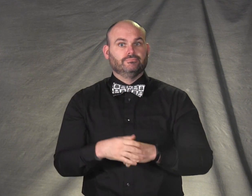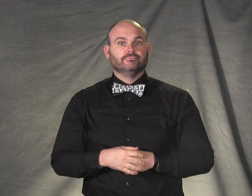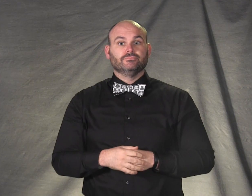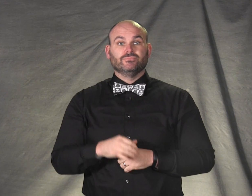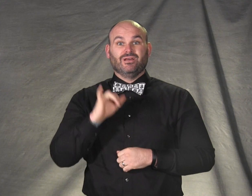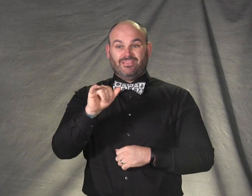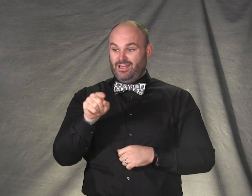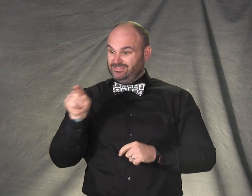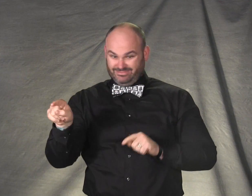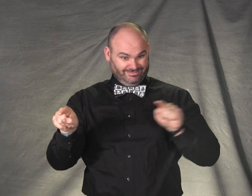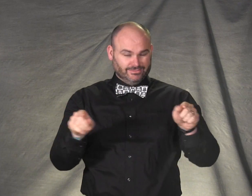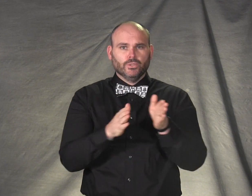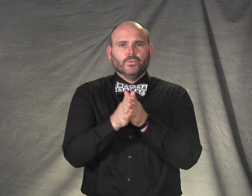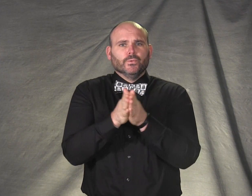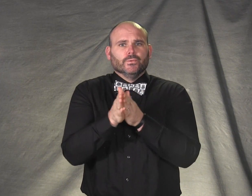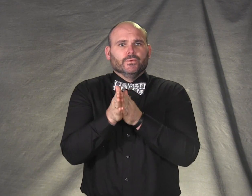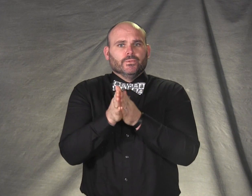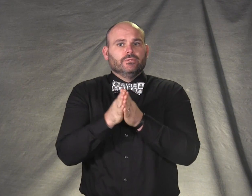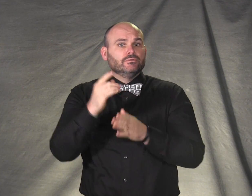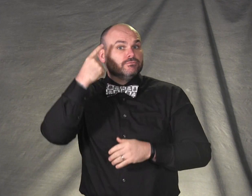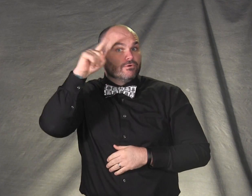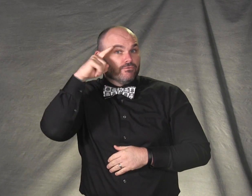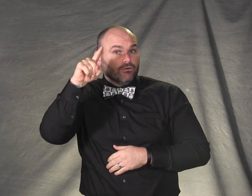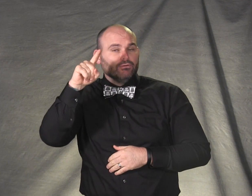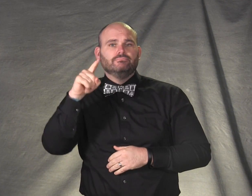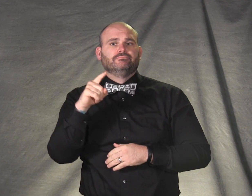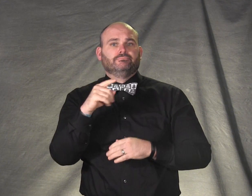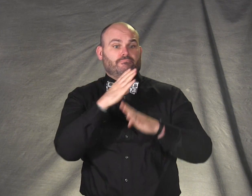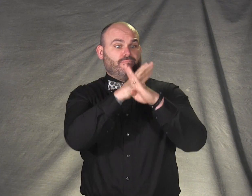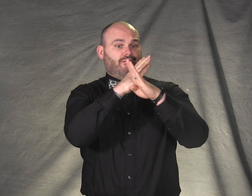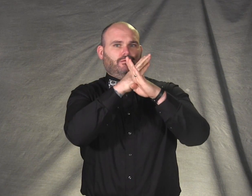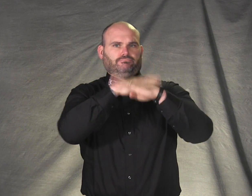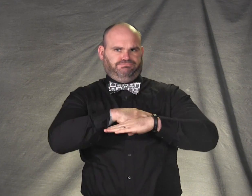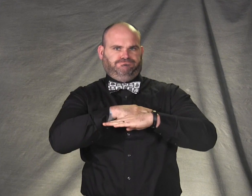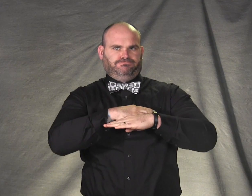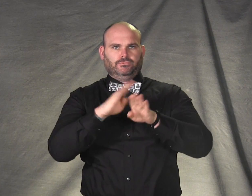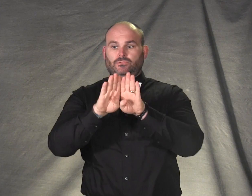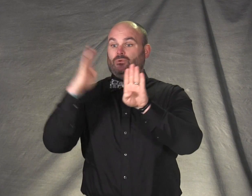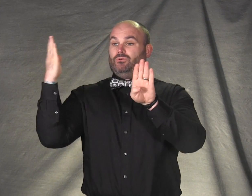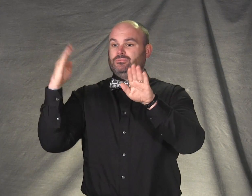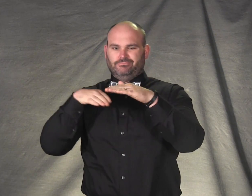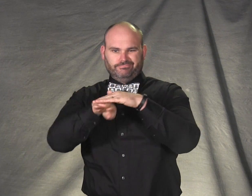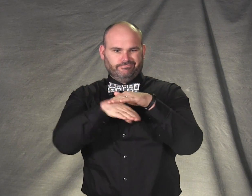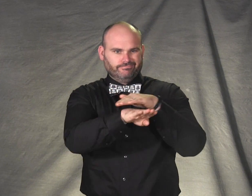two state hiring initiatives aimed at removing barriers